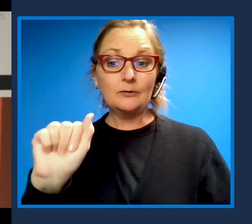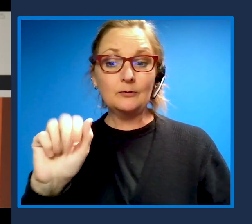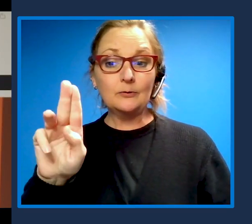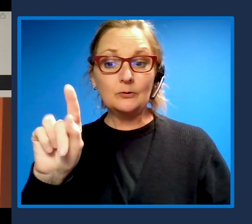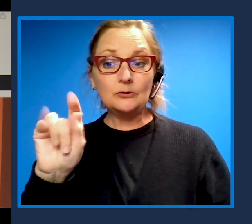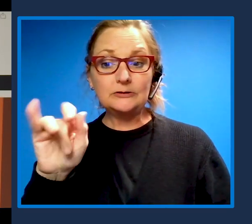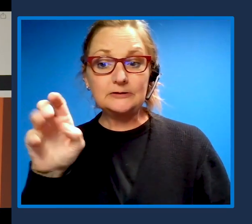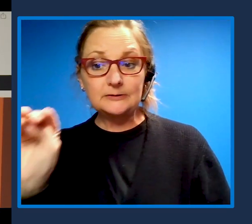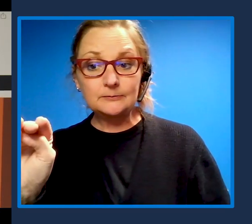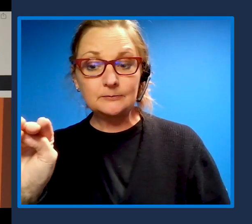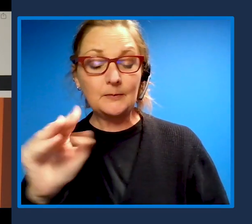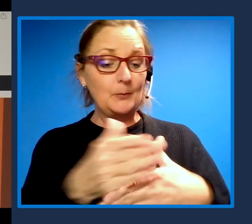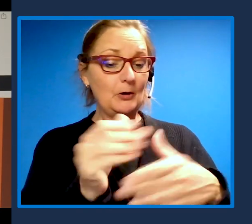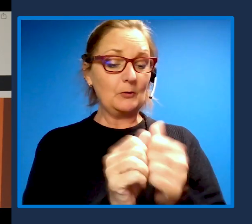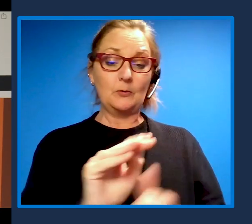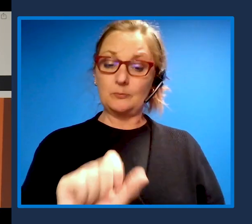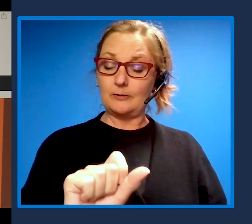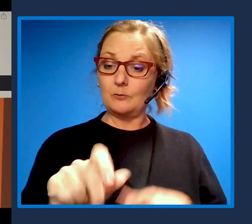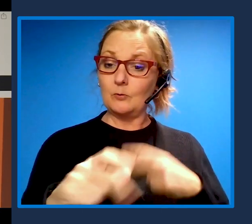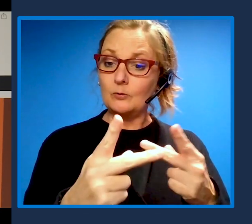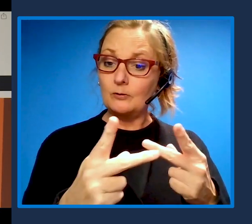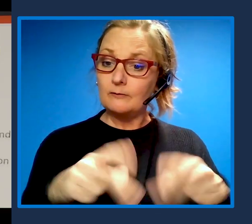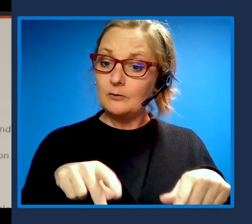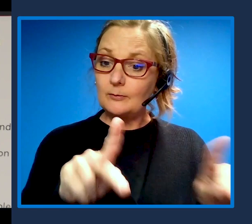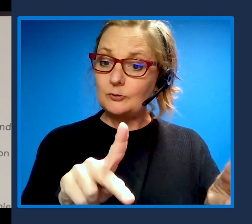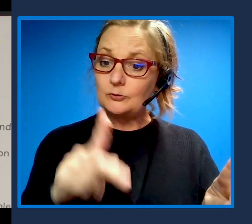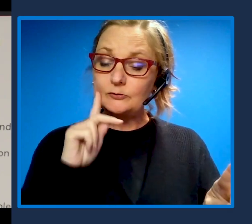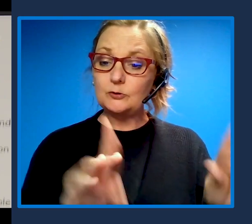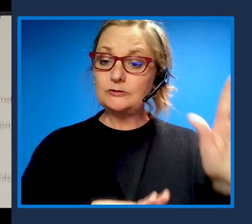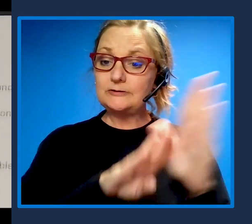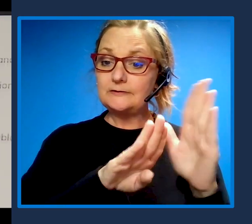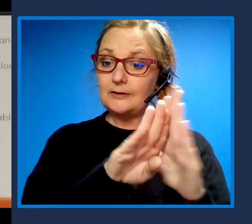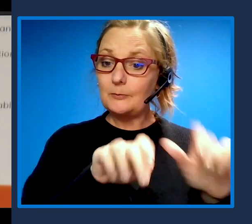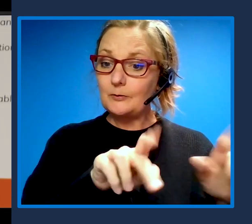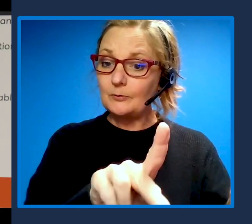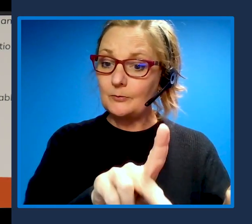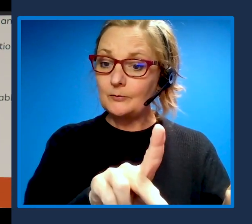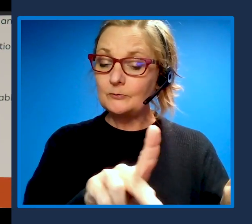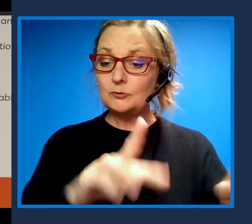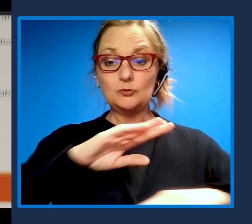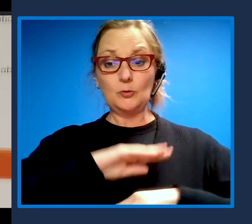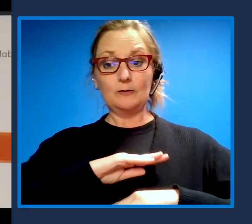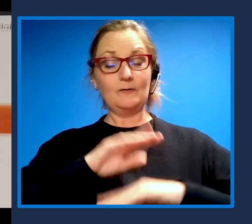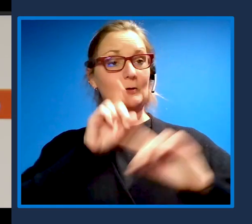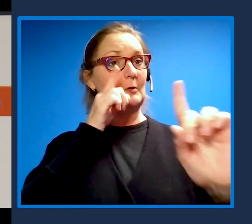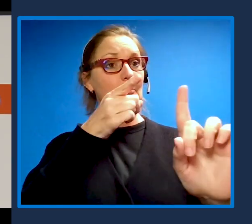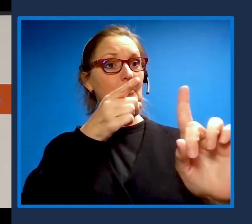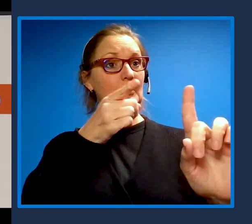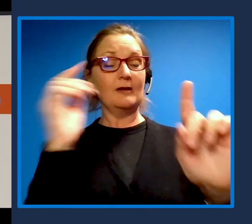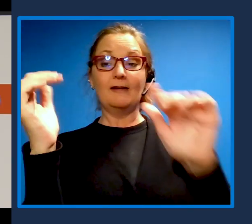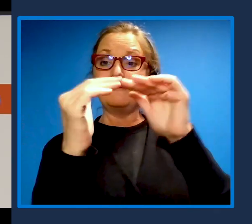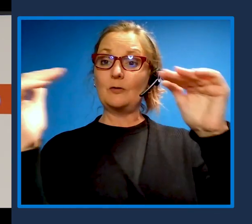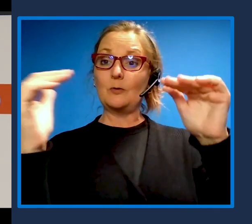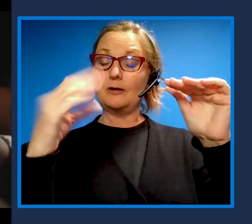offers the opportunity to provide development opportunities so that we can fulfill our vision of equality and inclusiveness.